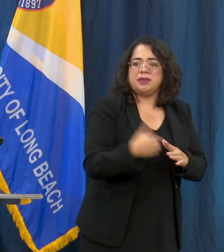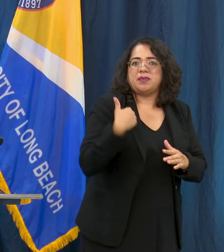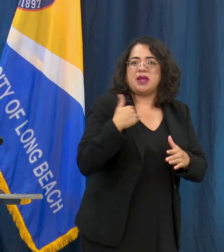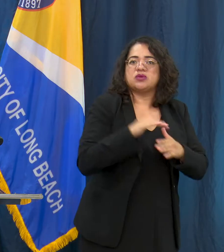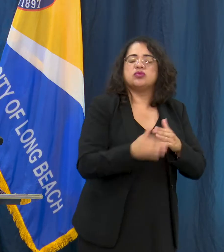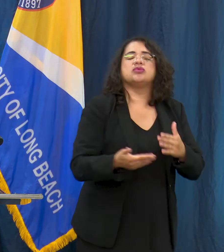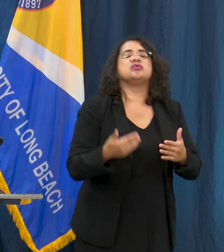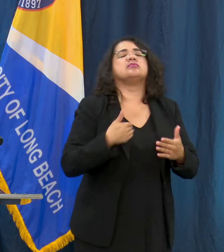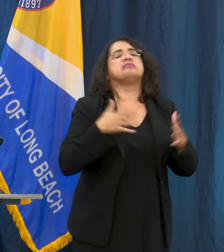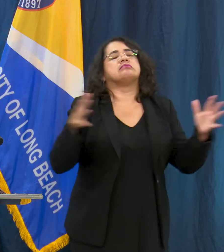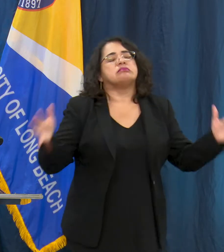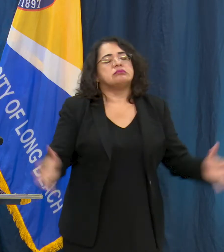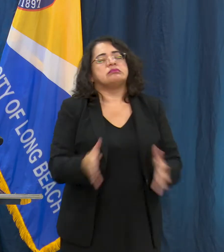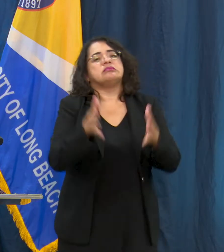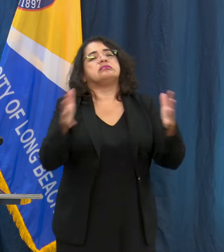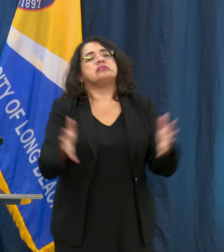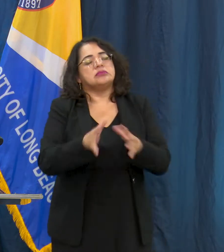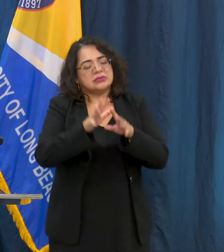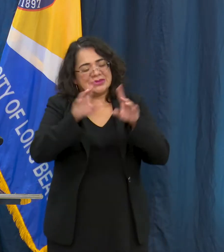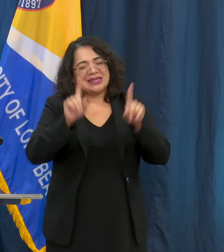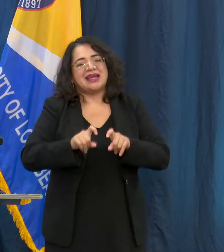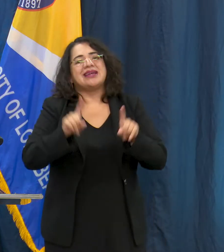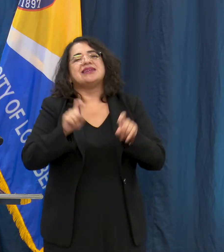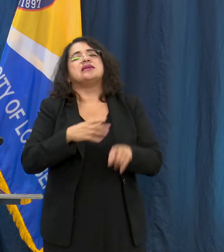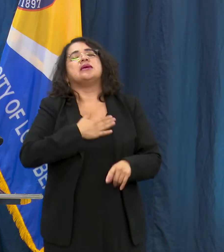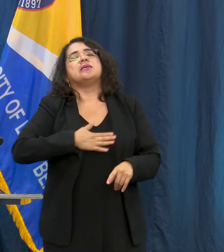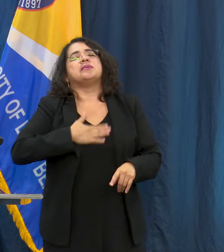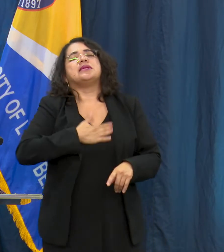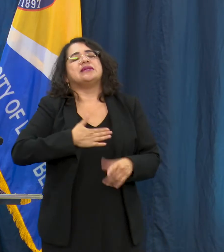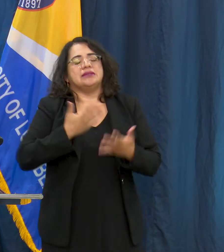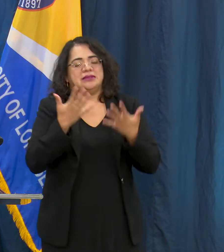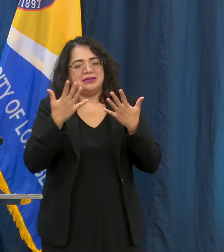appointments, we know they're filling up. We ask you to really save your requests